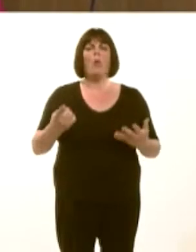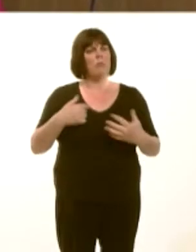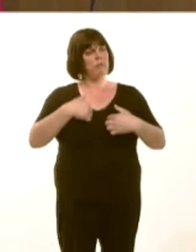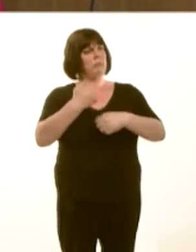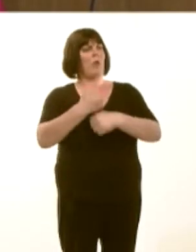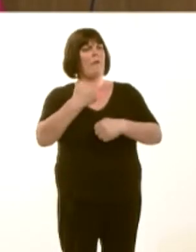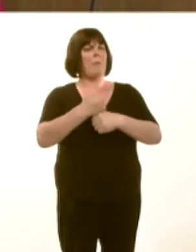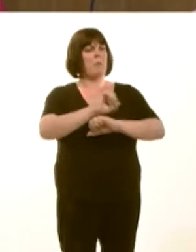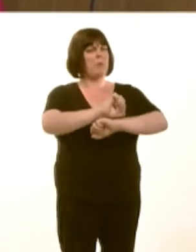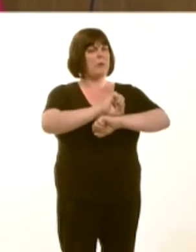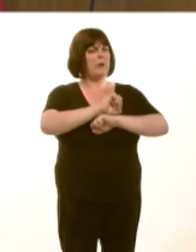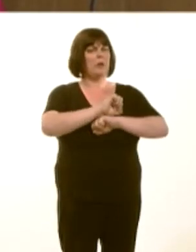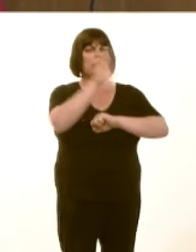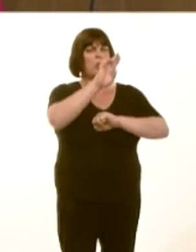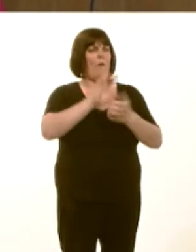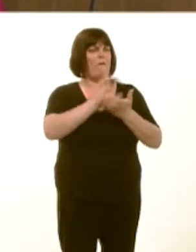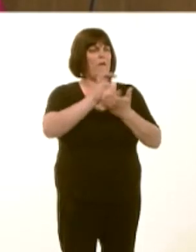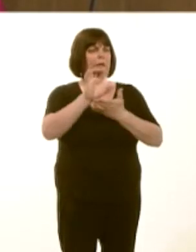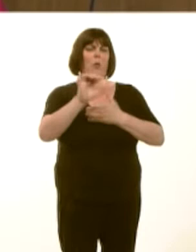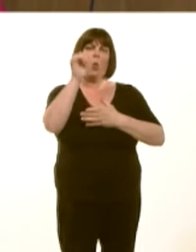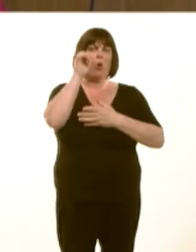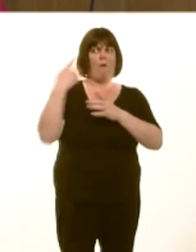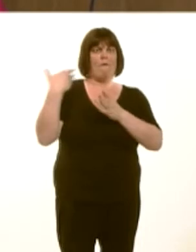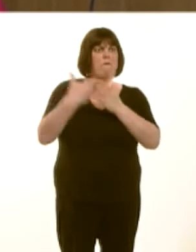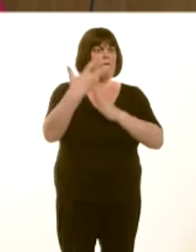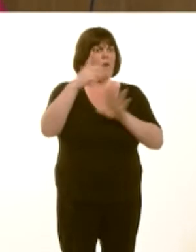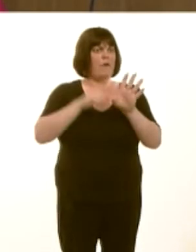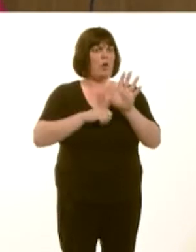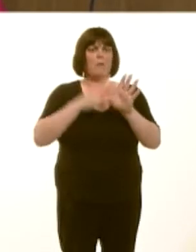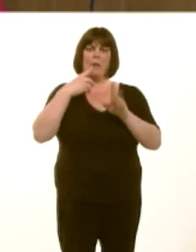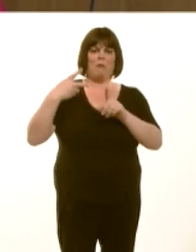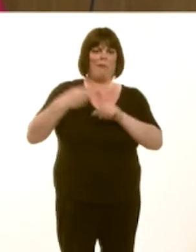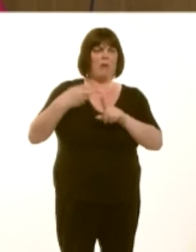the cuts that weíve had over the last five years, and of course having worked with the